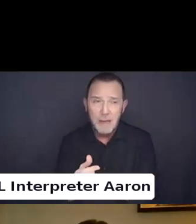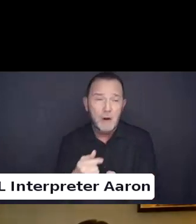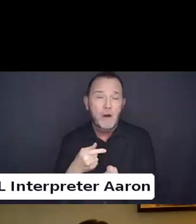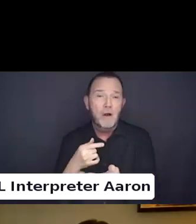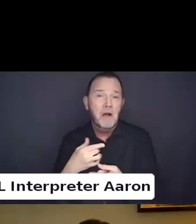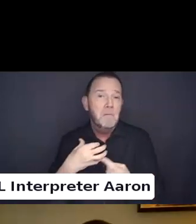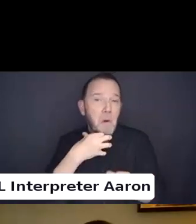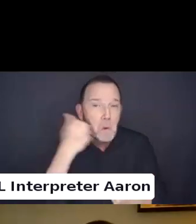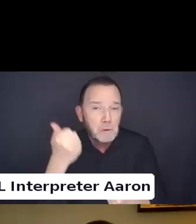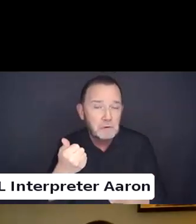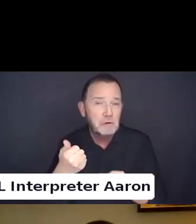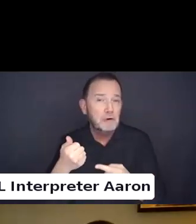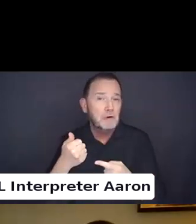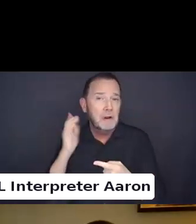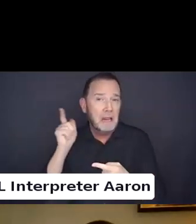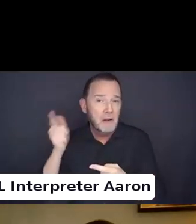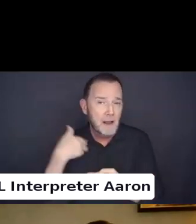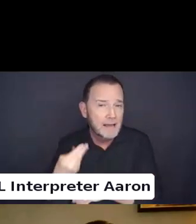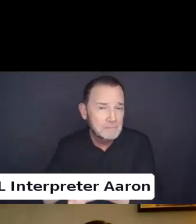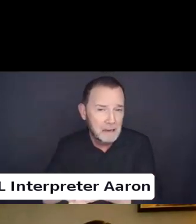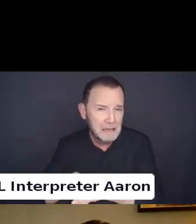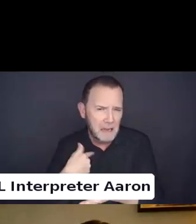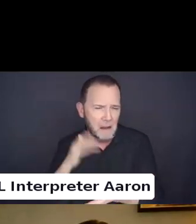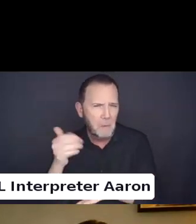Don't wait. We need you now.